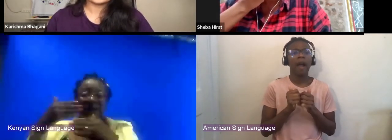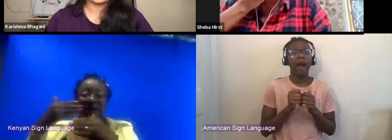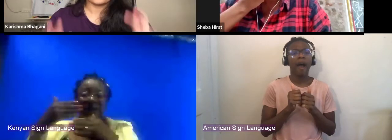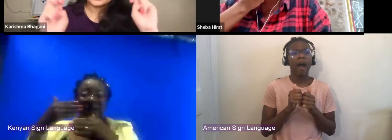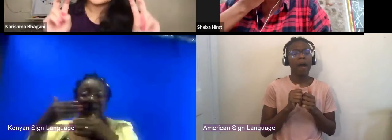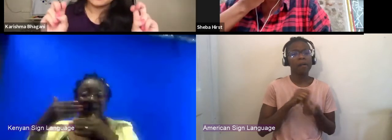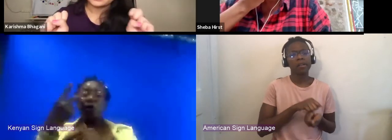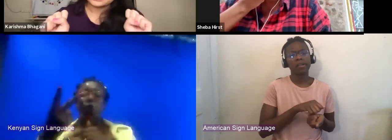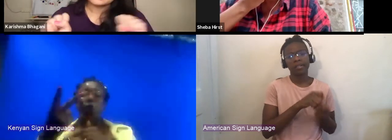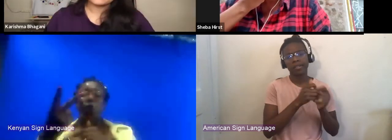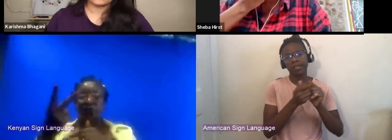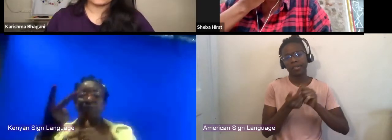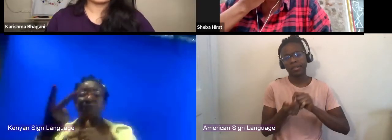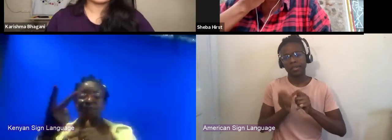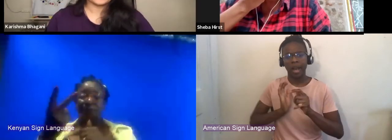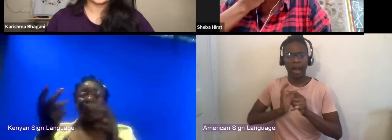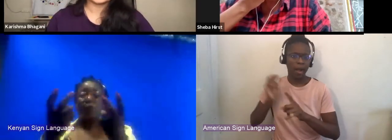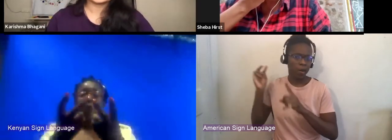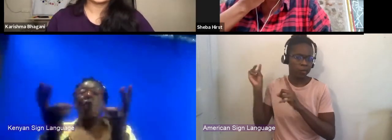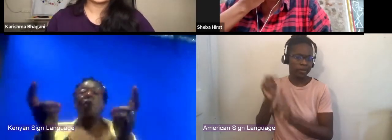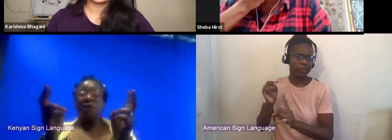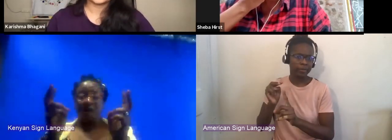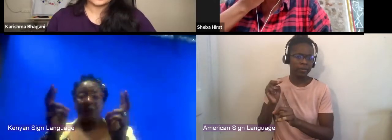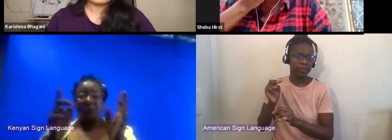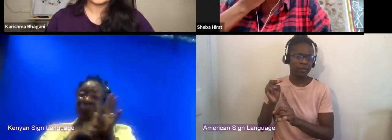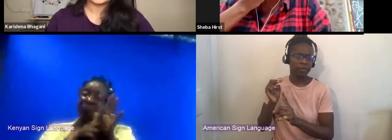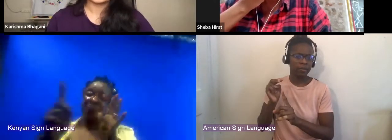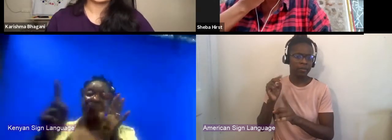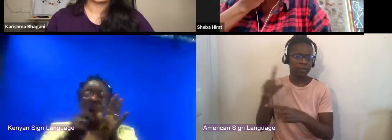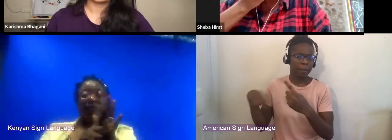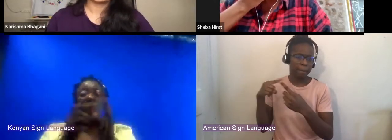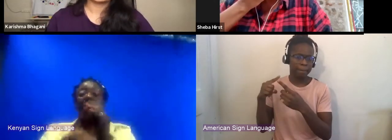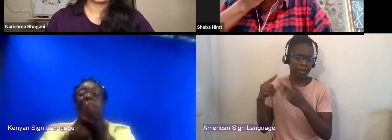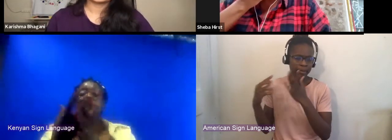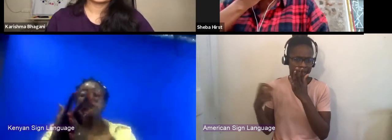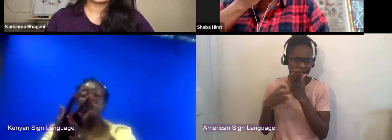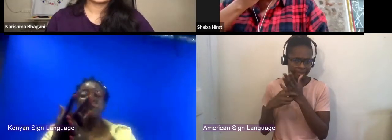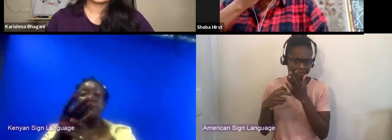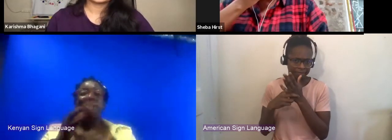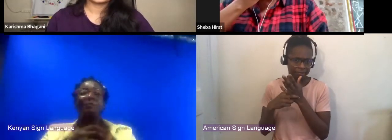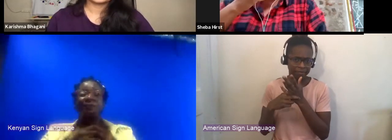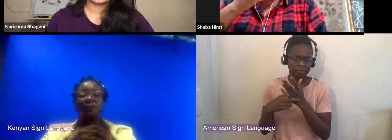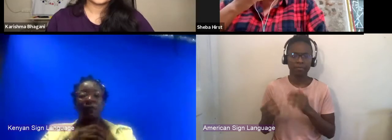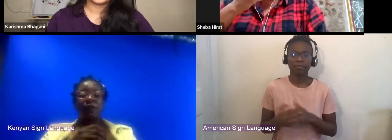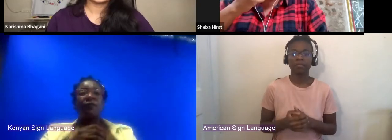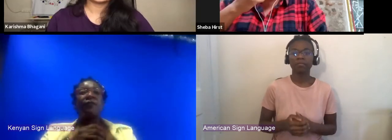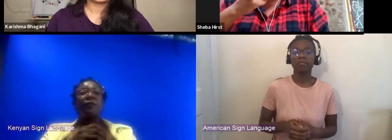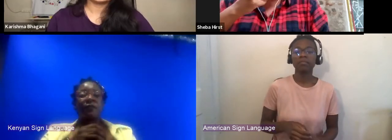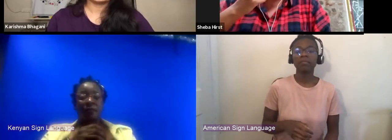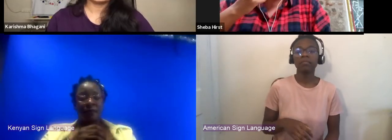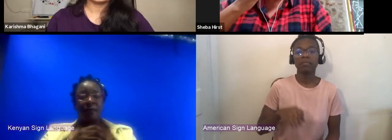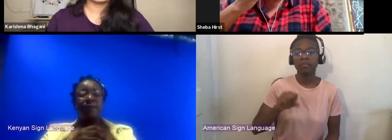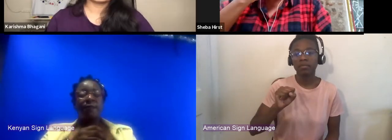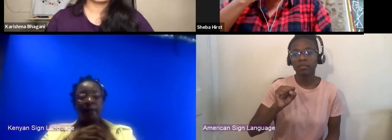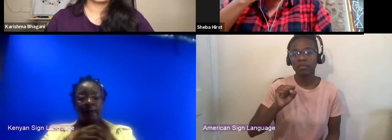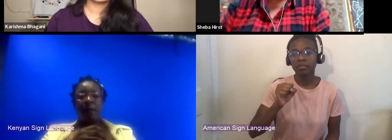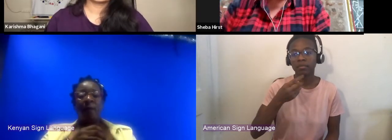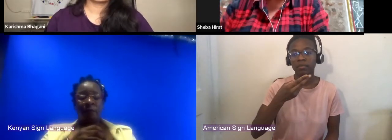at audience buy-in for productions and music? Yeah, I mean, of course there's been a lot of,